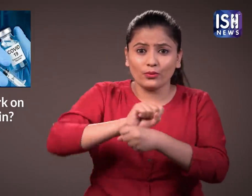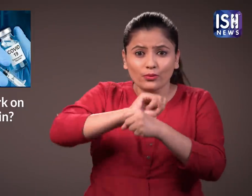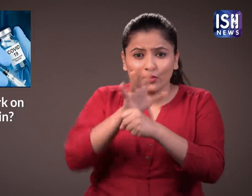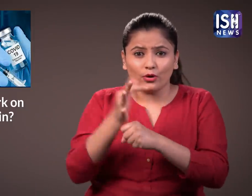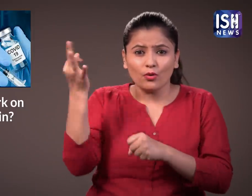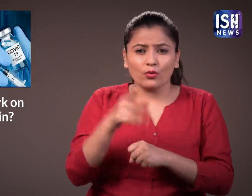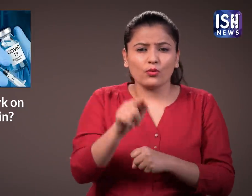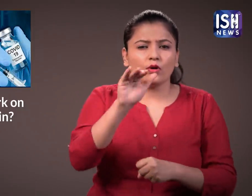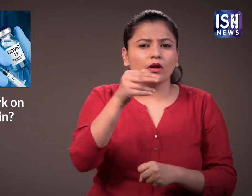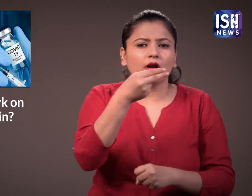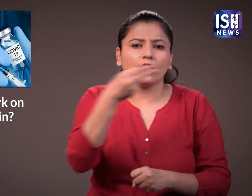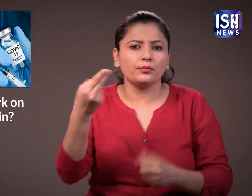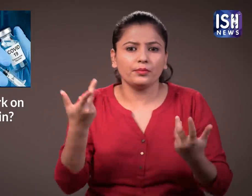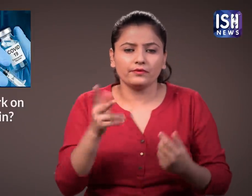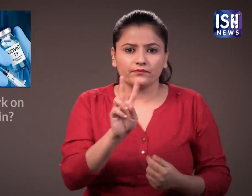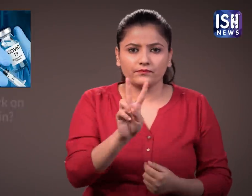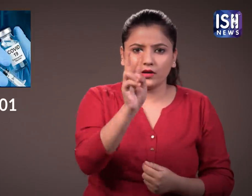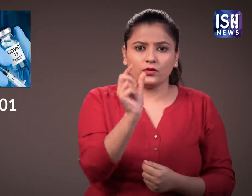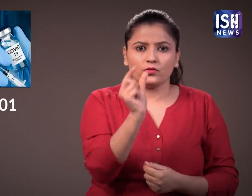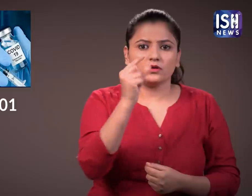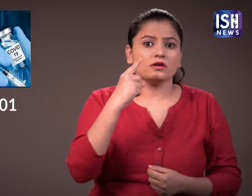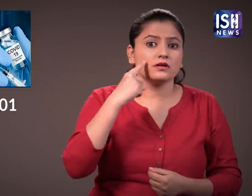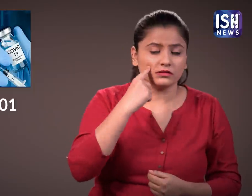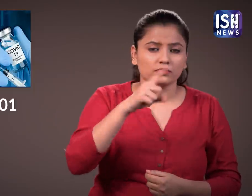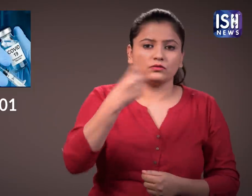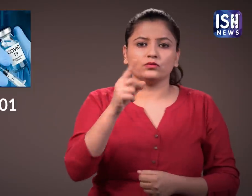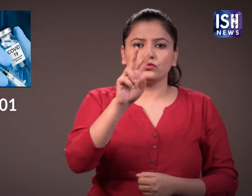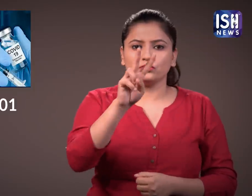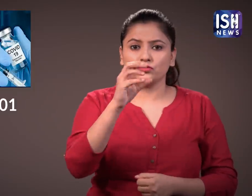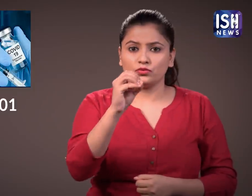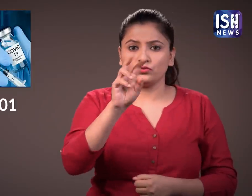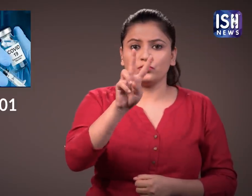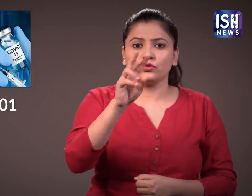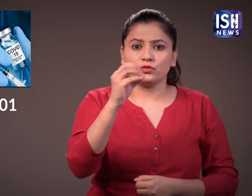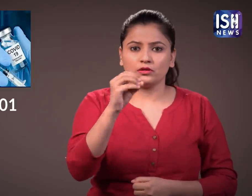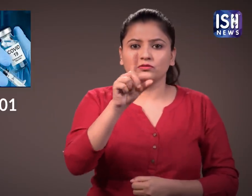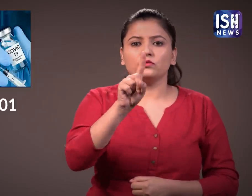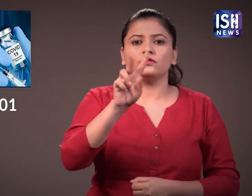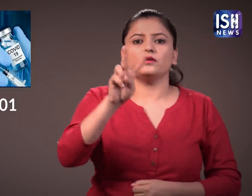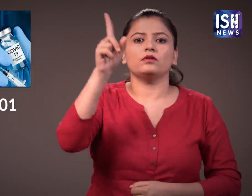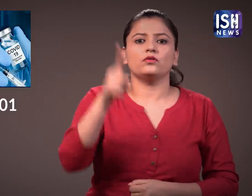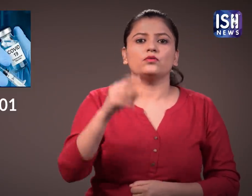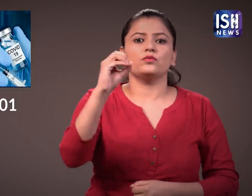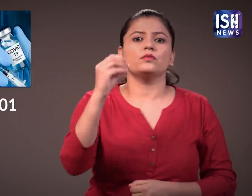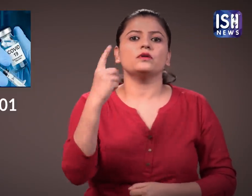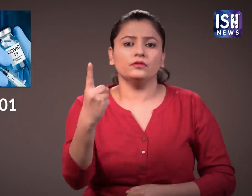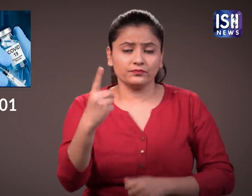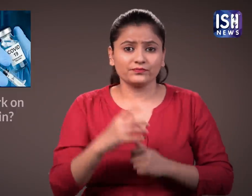the new variant or the mutant virus, which has been named “VUI 202012/01”.